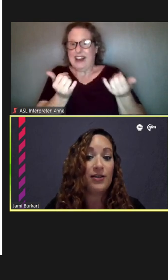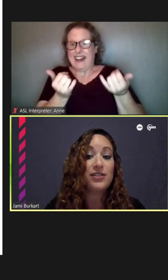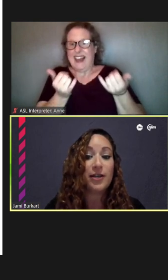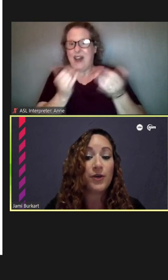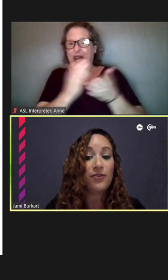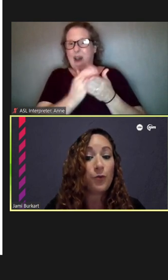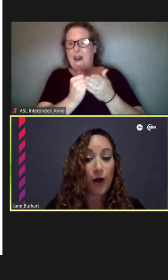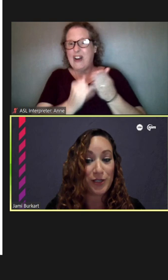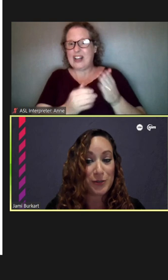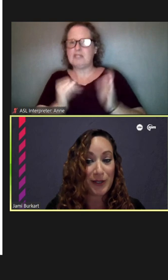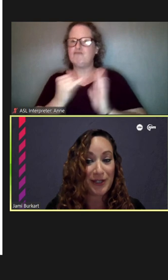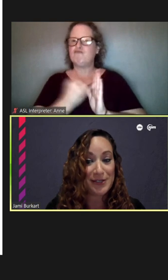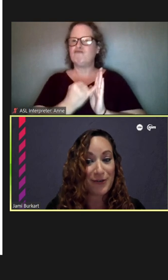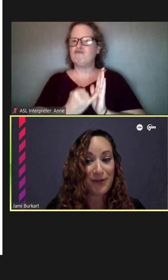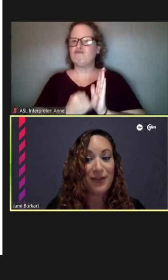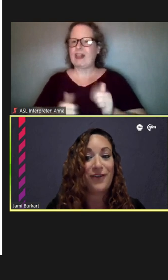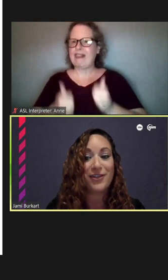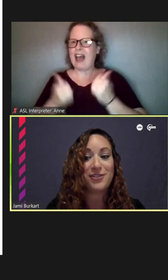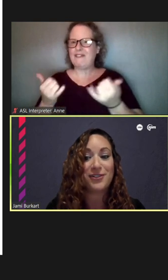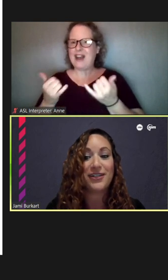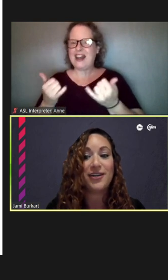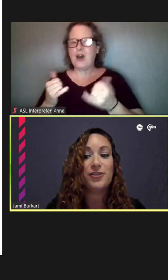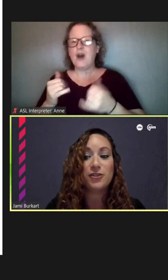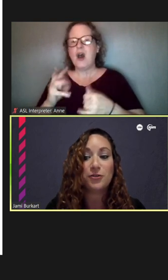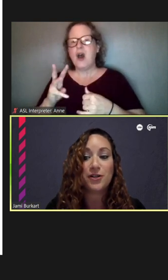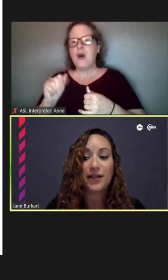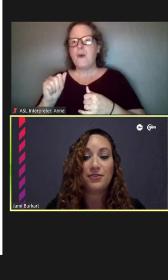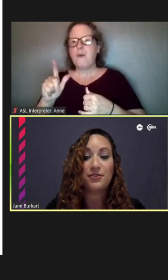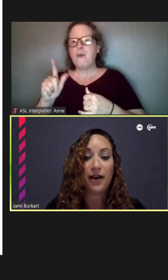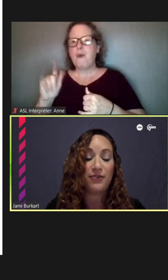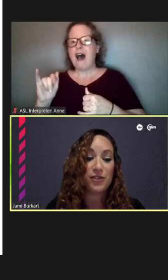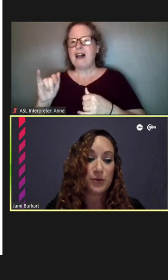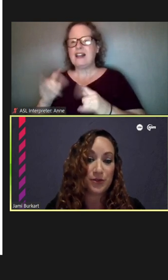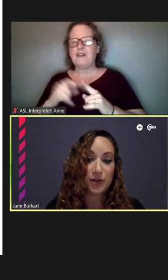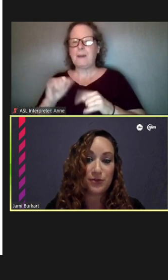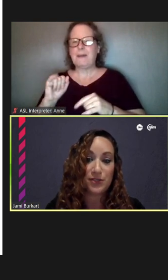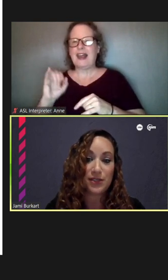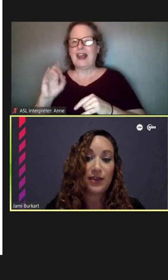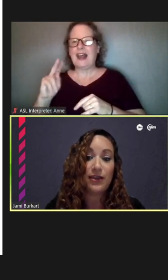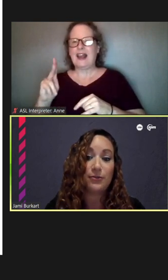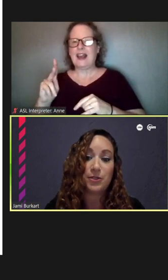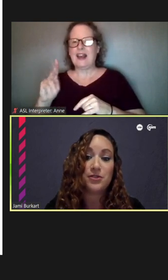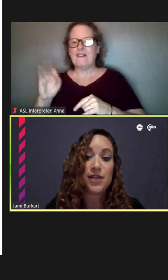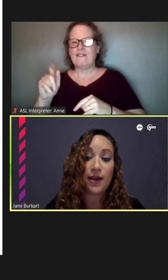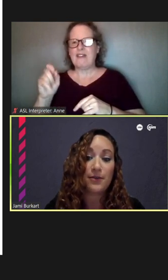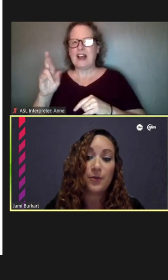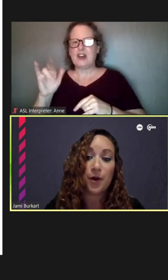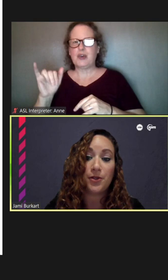Tonight, we have Walli joining us from Ink Factory to create the live visual notes in real time. Walli